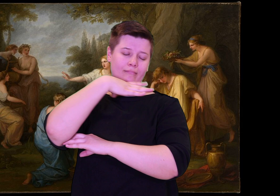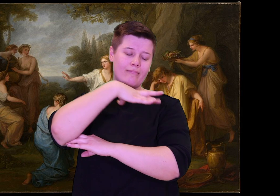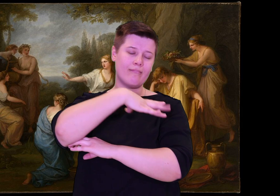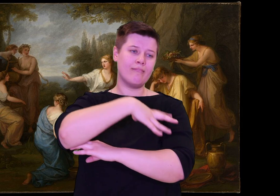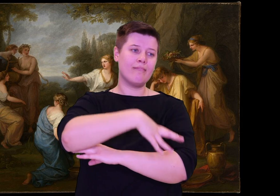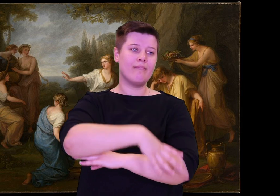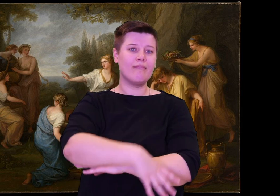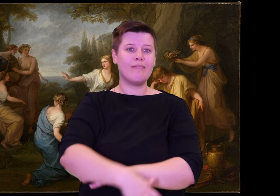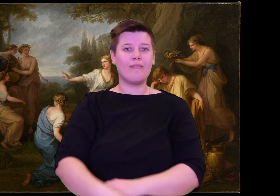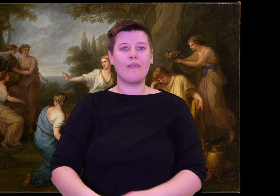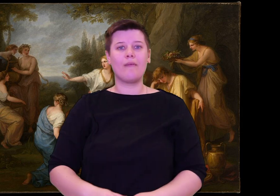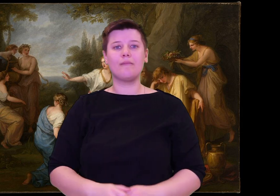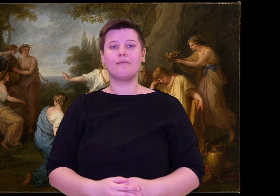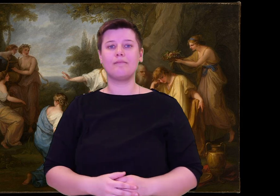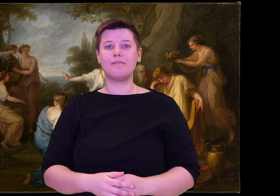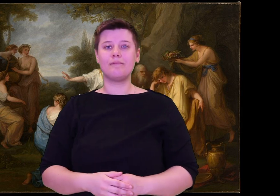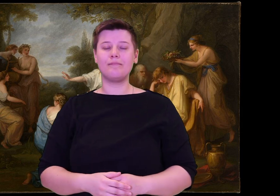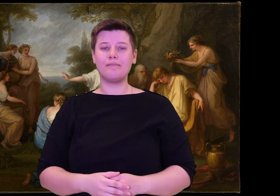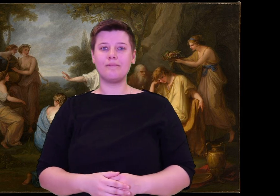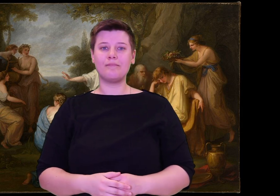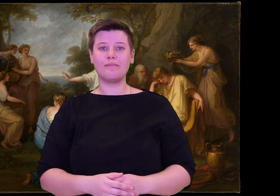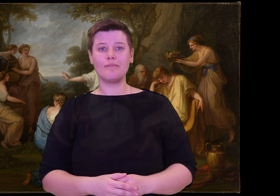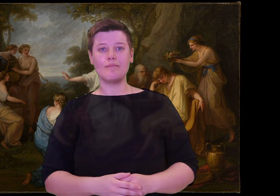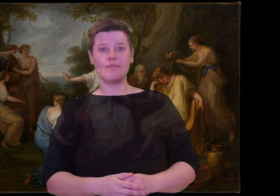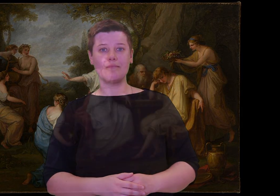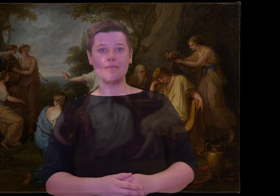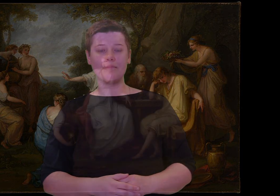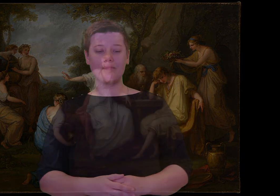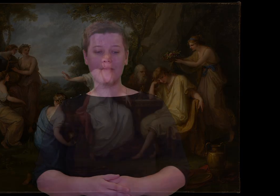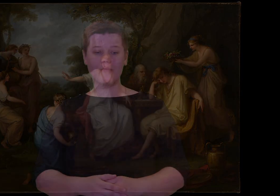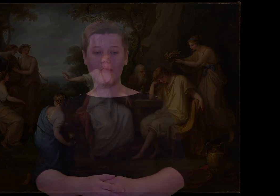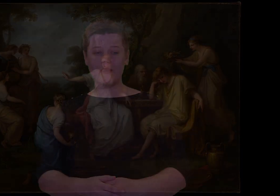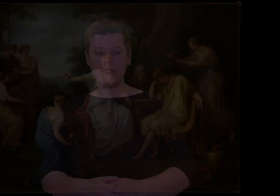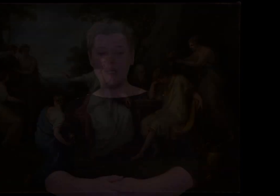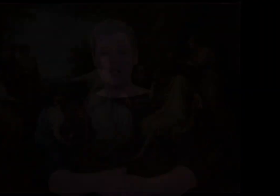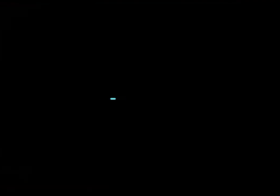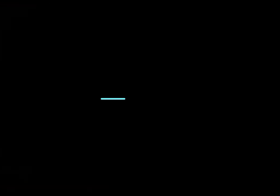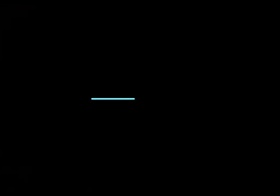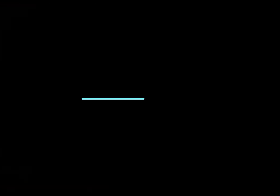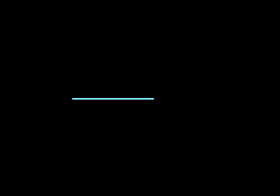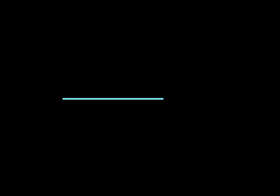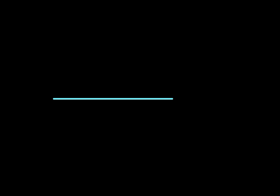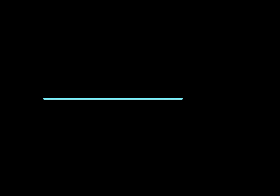the journey of the Greeks as they were sailing home from Troy.